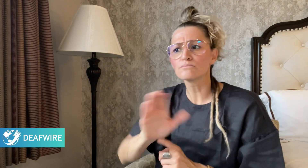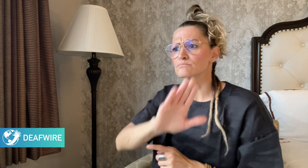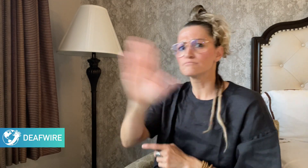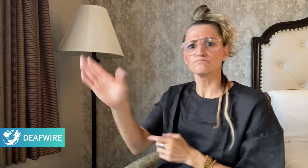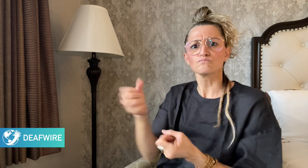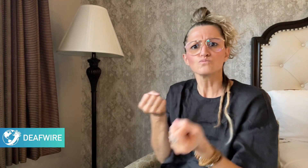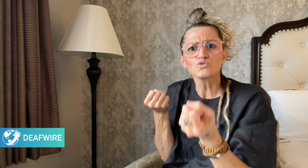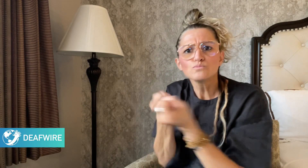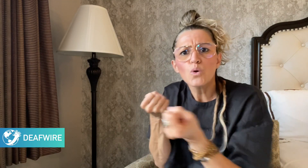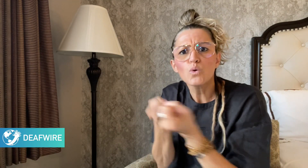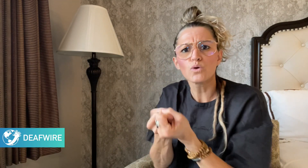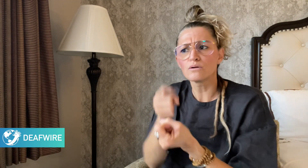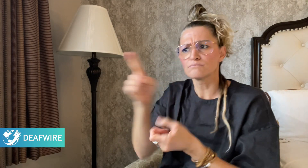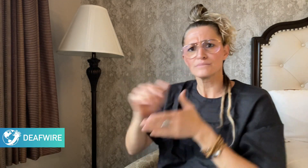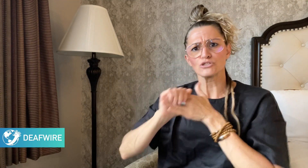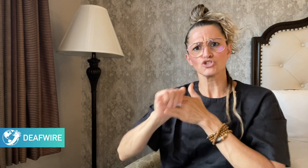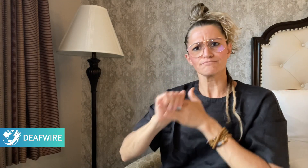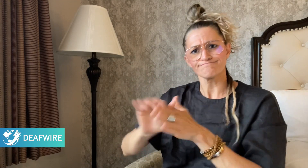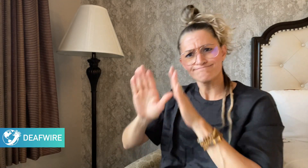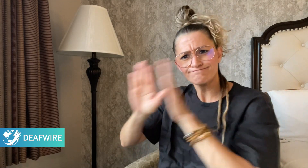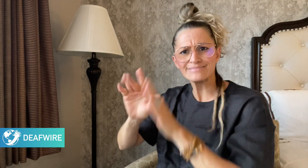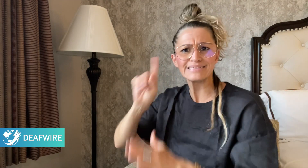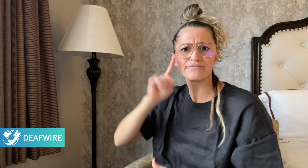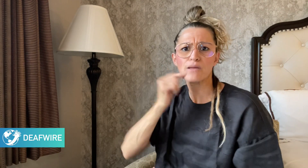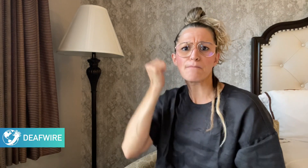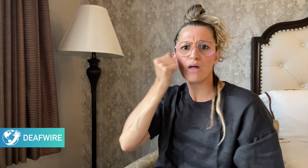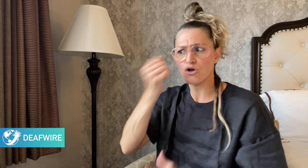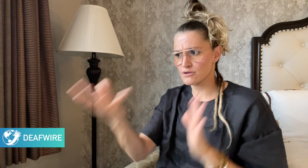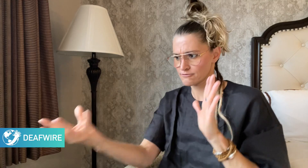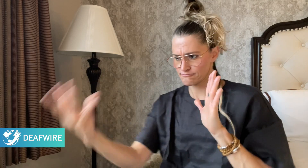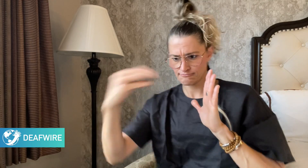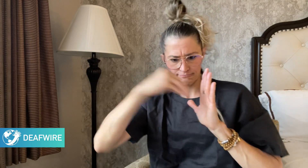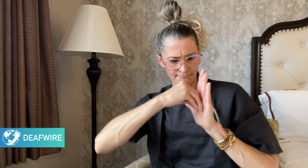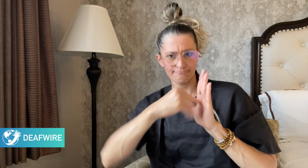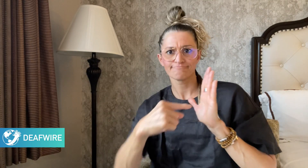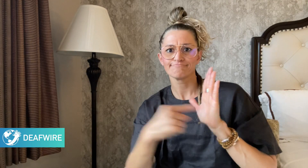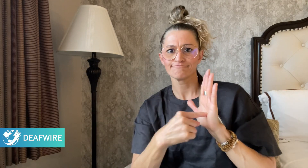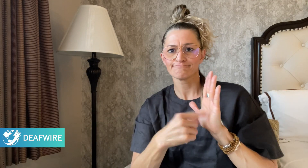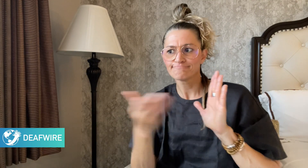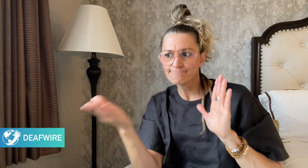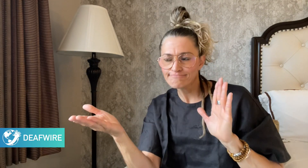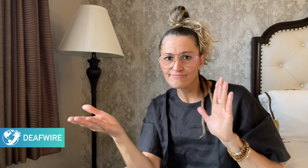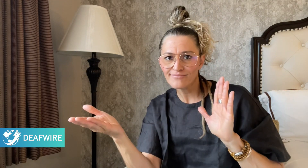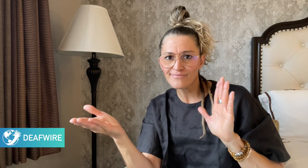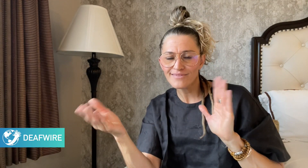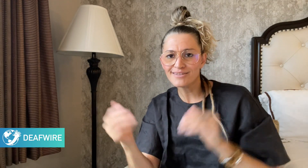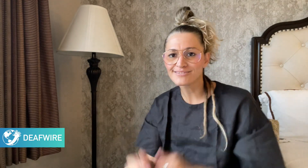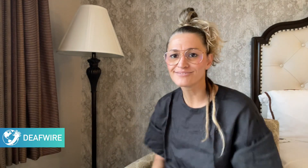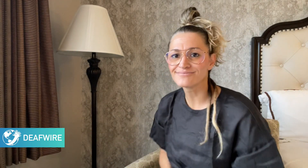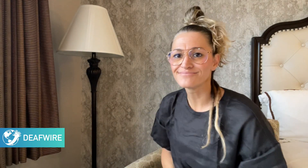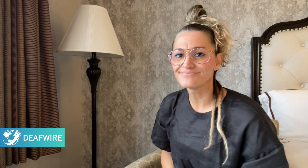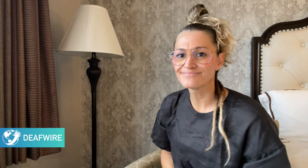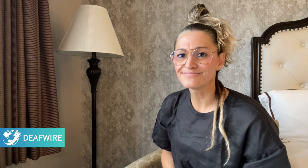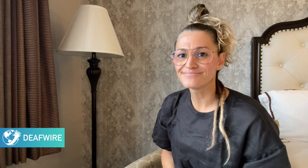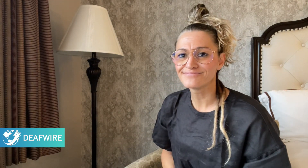their culture and support the leadership of Turi Māori.